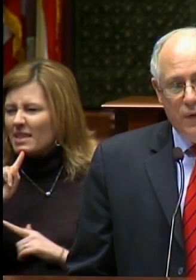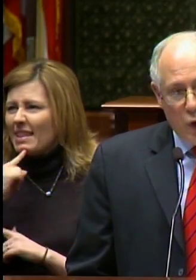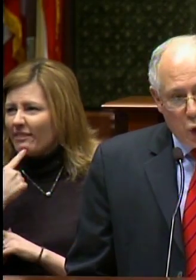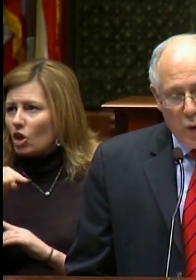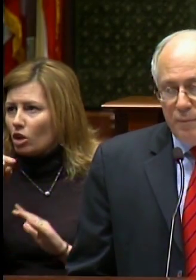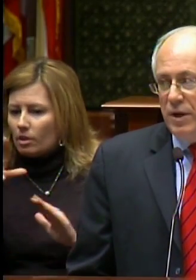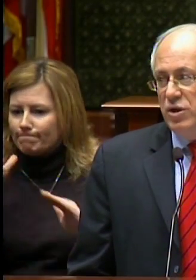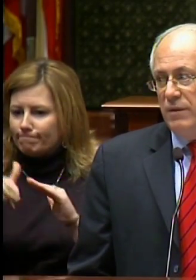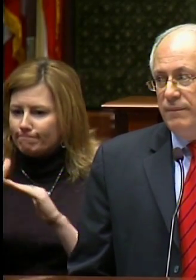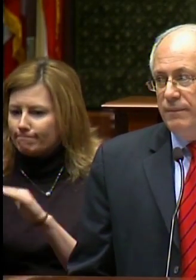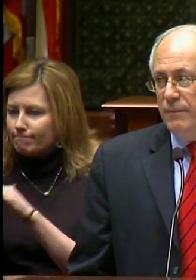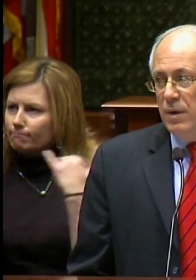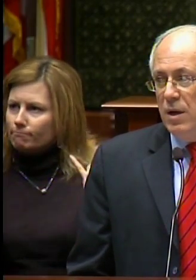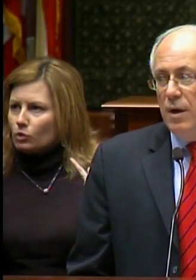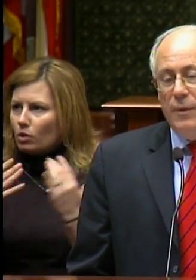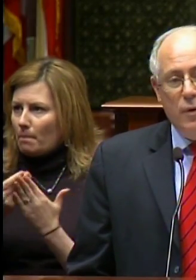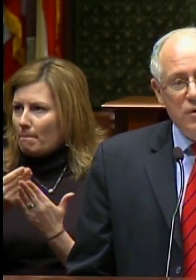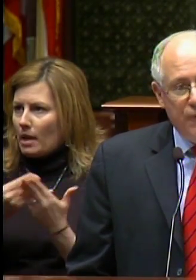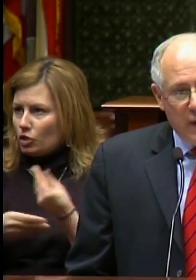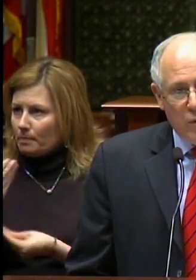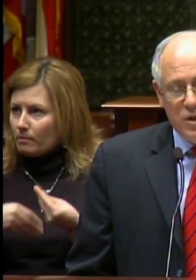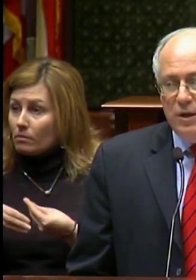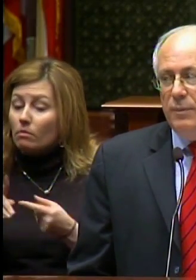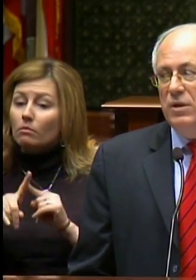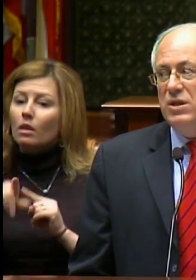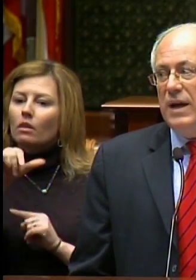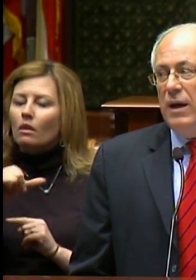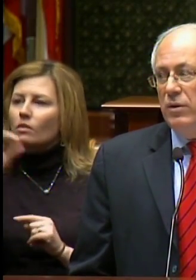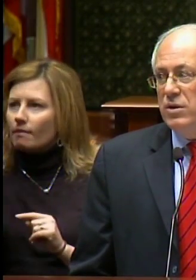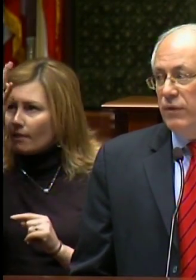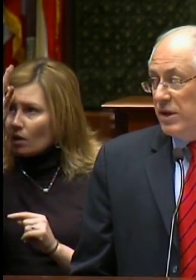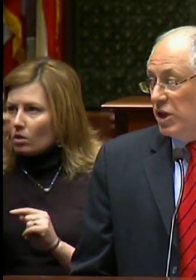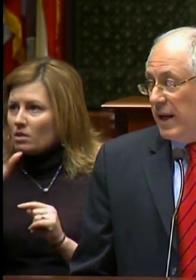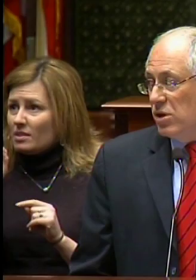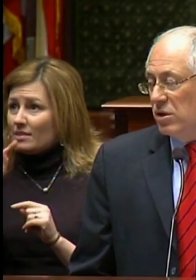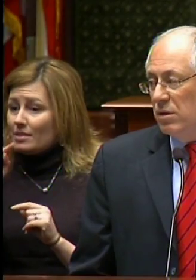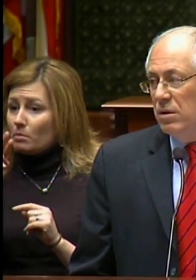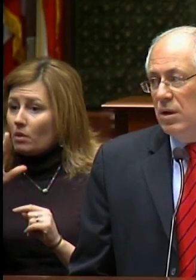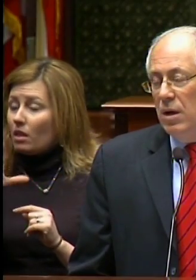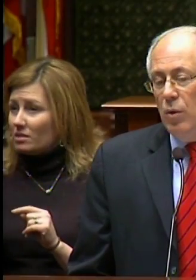in the current budget. But those federal stimulus funds for education